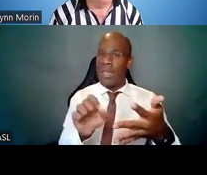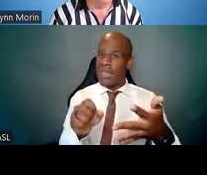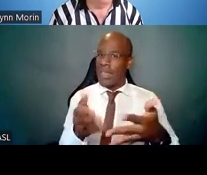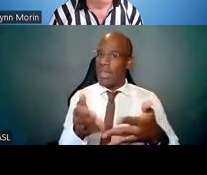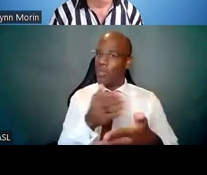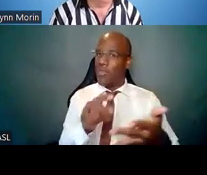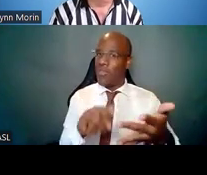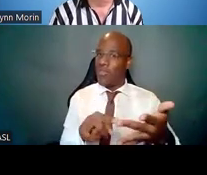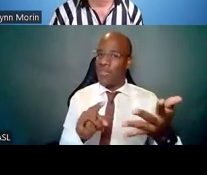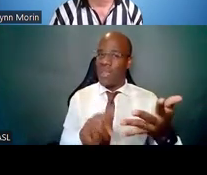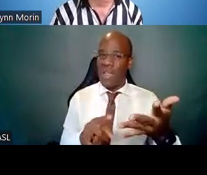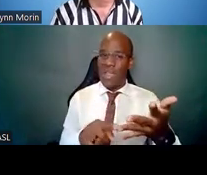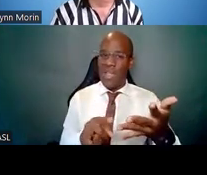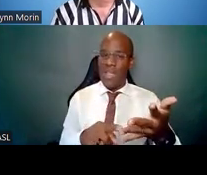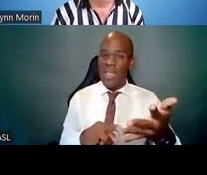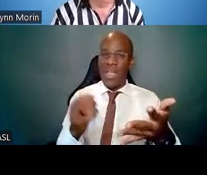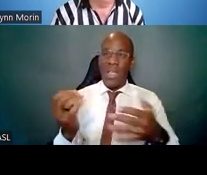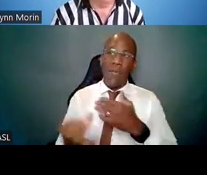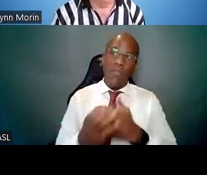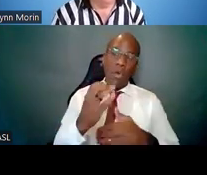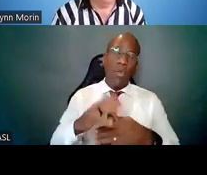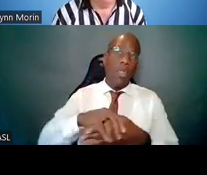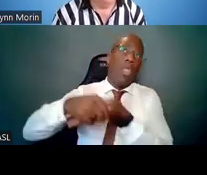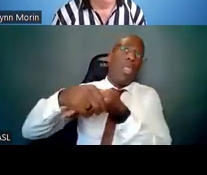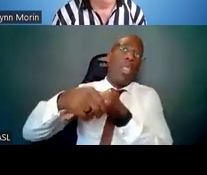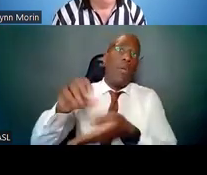only when forced to, and I don't network.